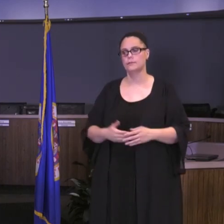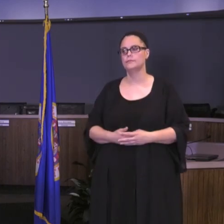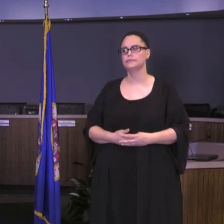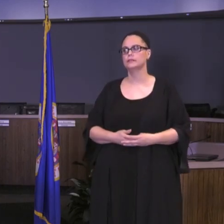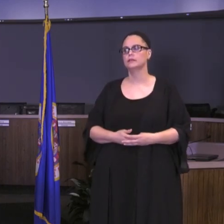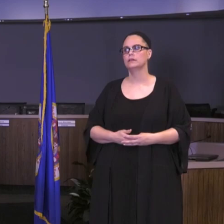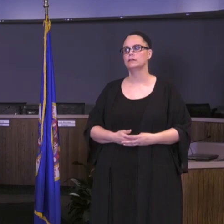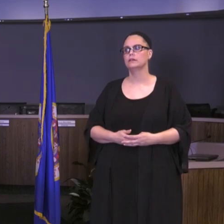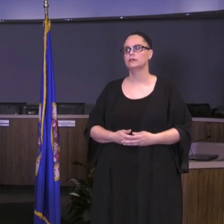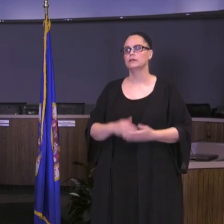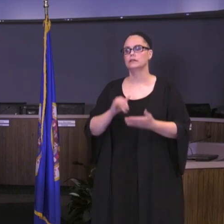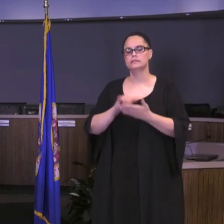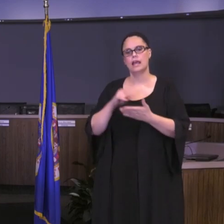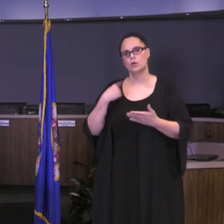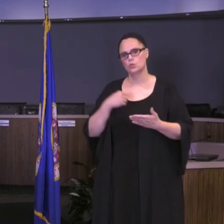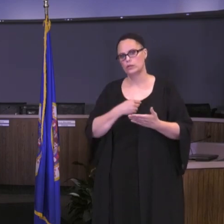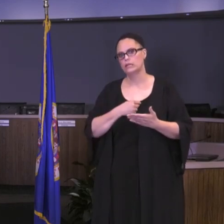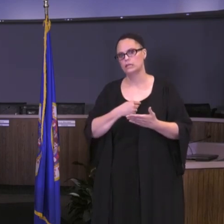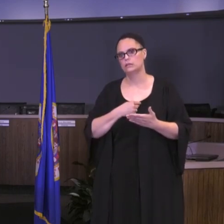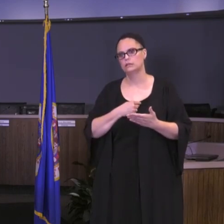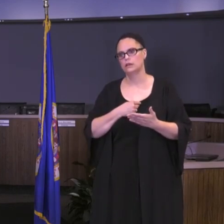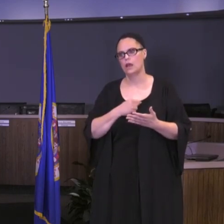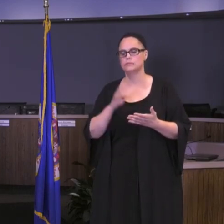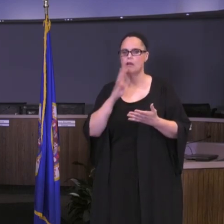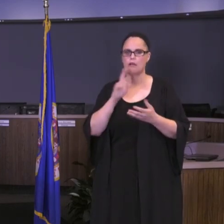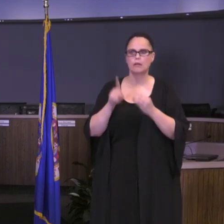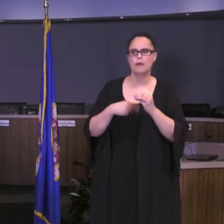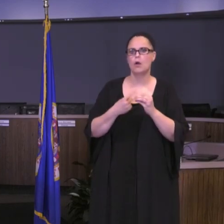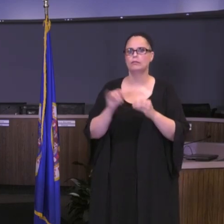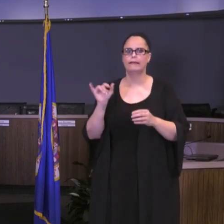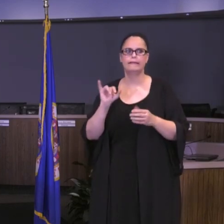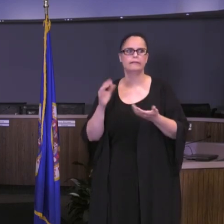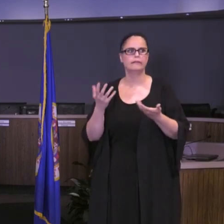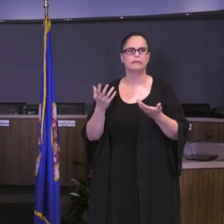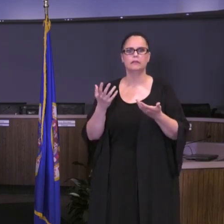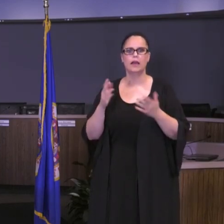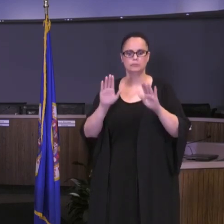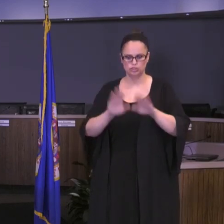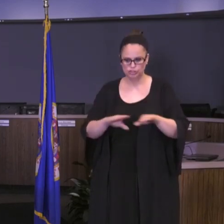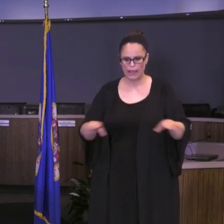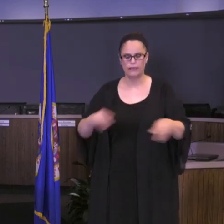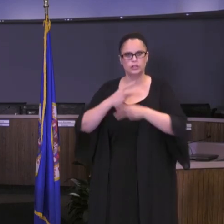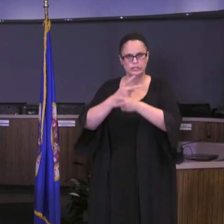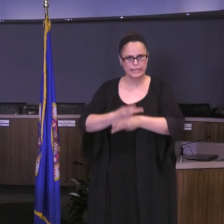is that we often talk about childcare and how we can help families in the face of doing distance learning and going